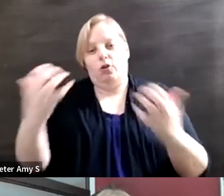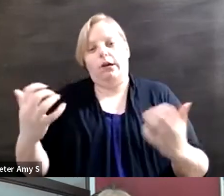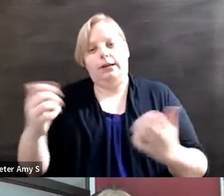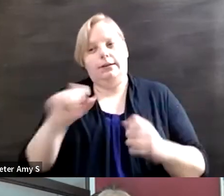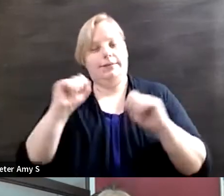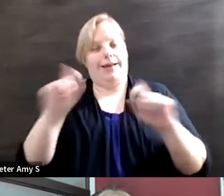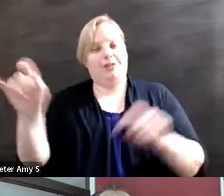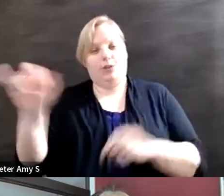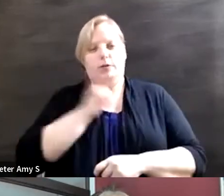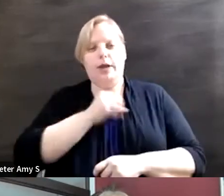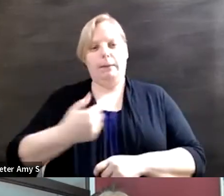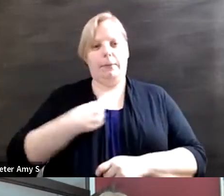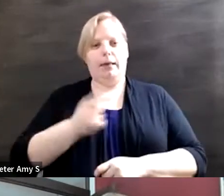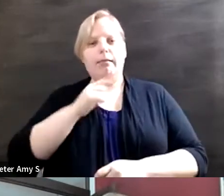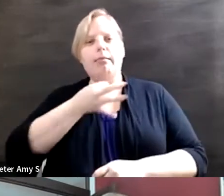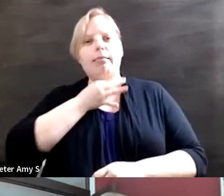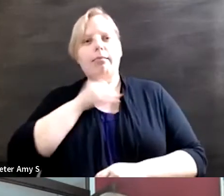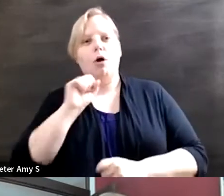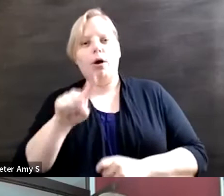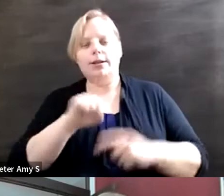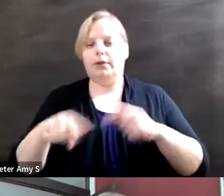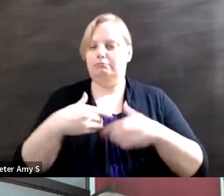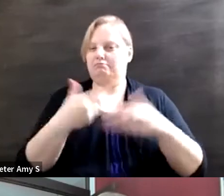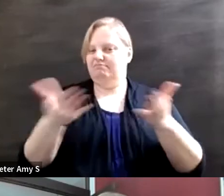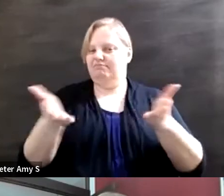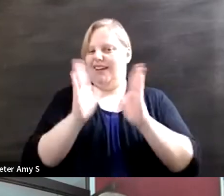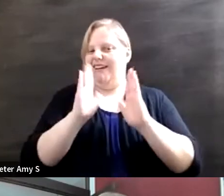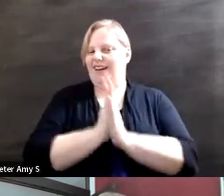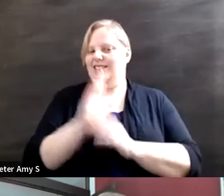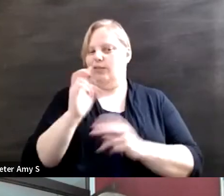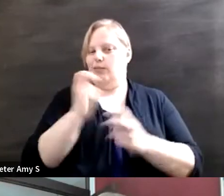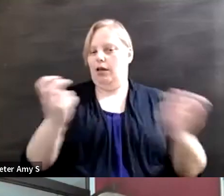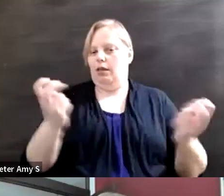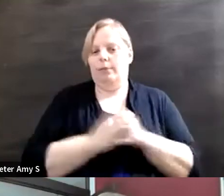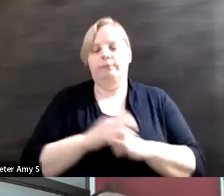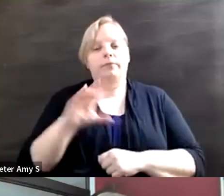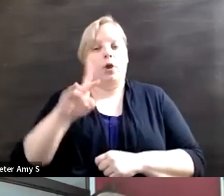wanting to know but they also want to know. I would recommend Notes on Blindness, you know,